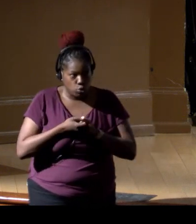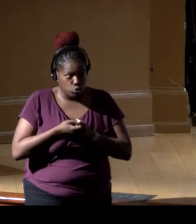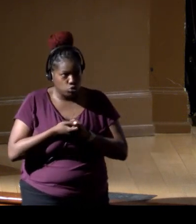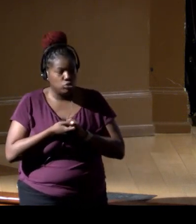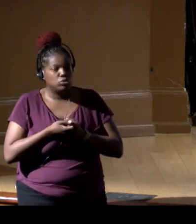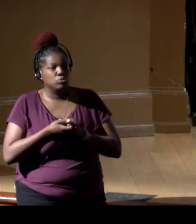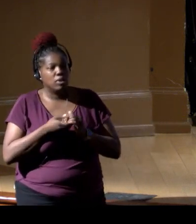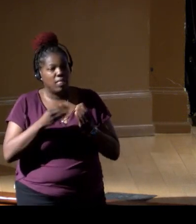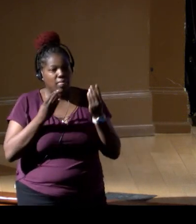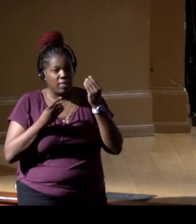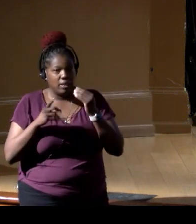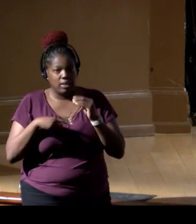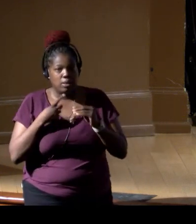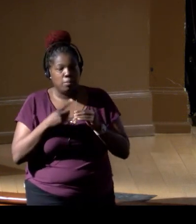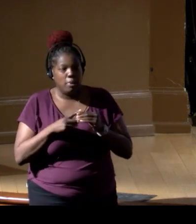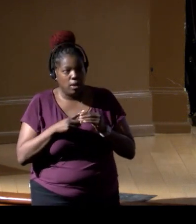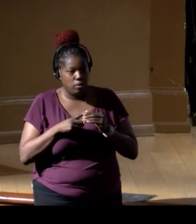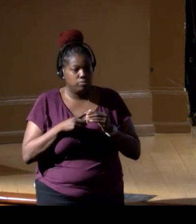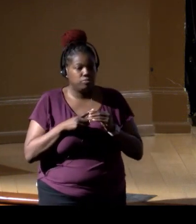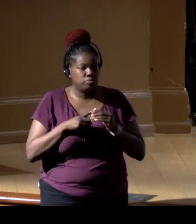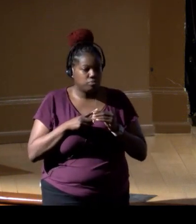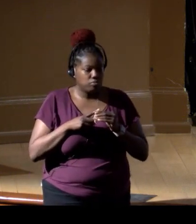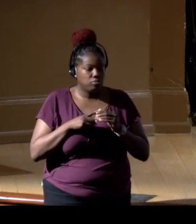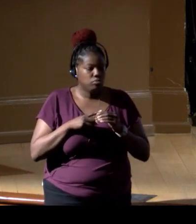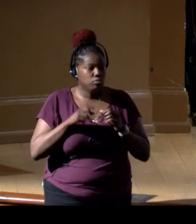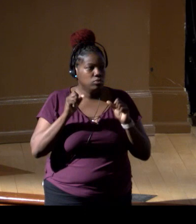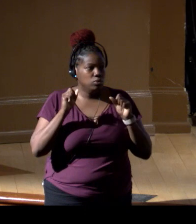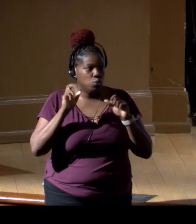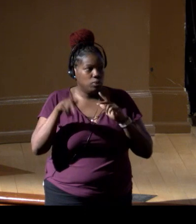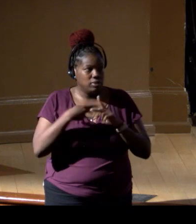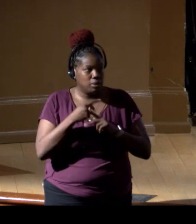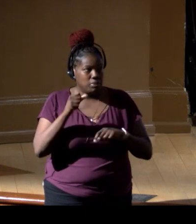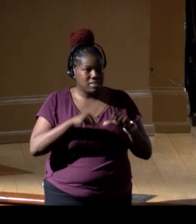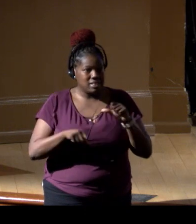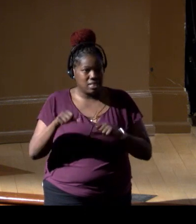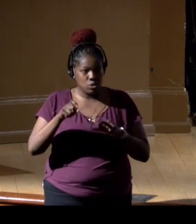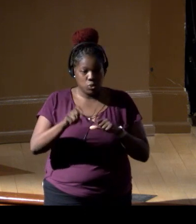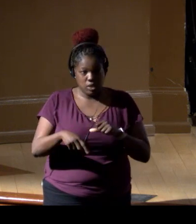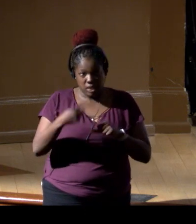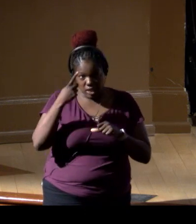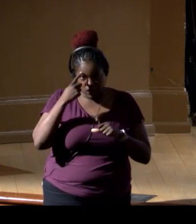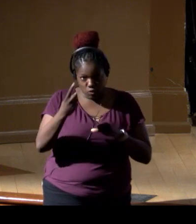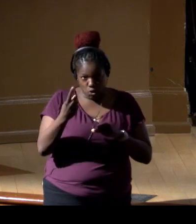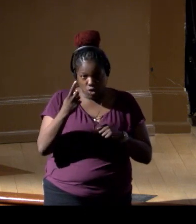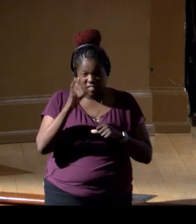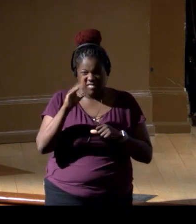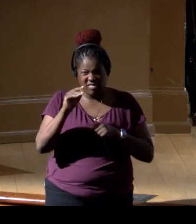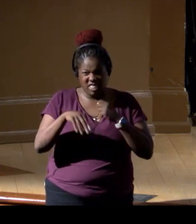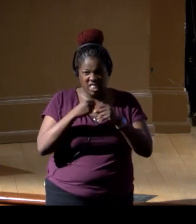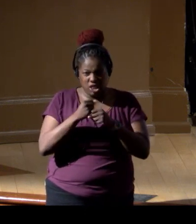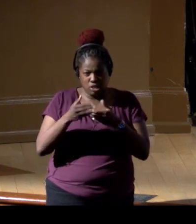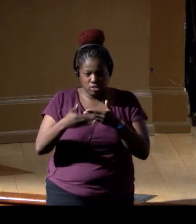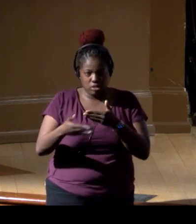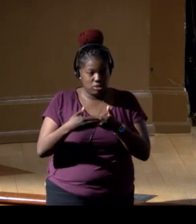and think about, you know, what kind of science do we need for the next five decades? Great- - Yeah, if I could just,